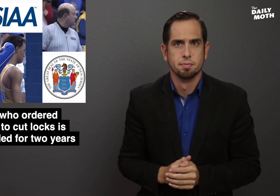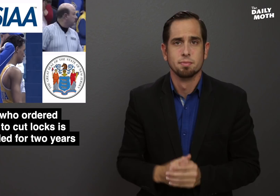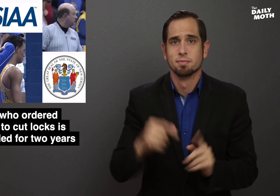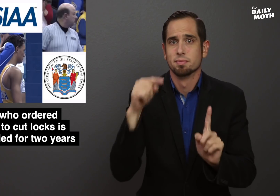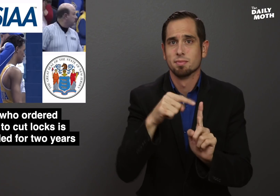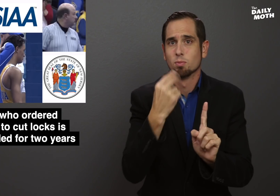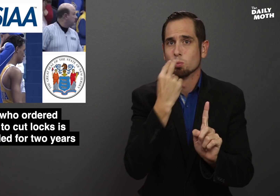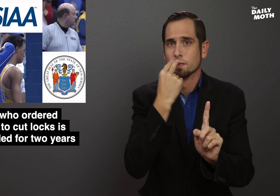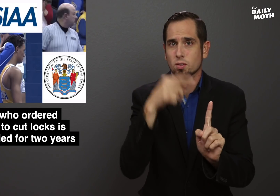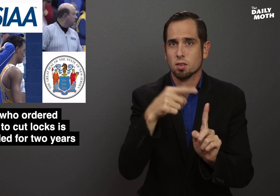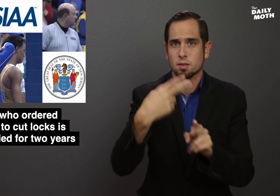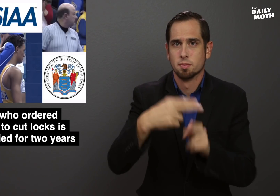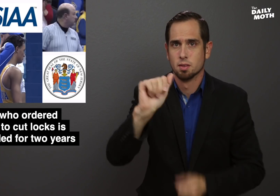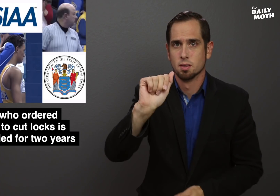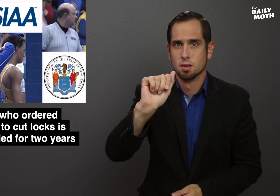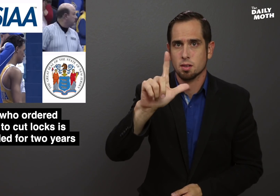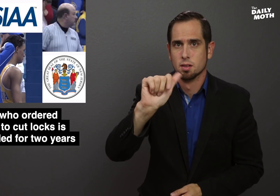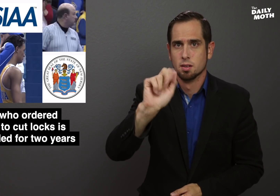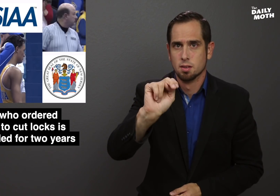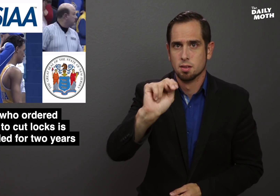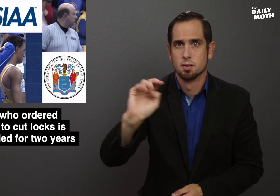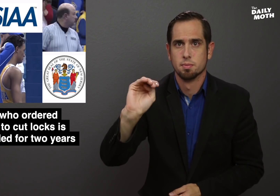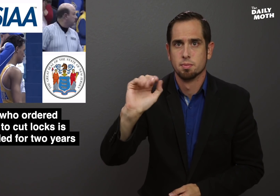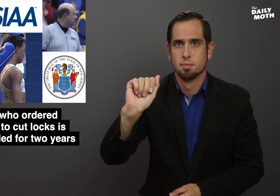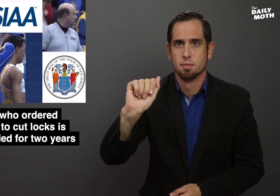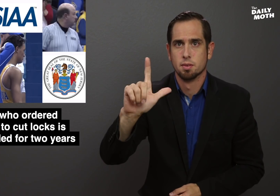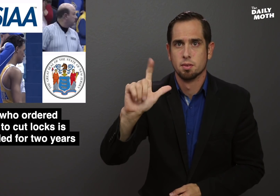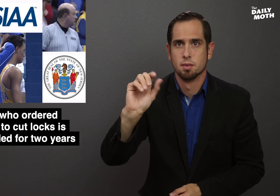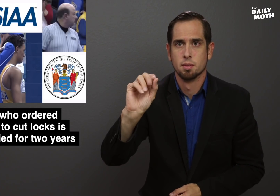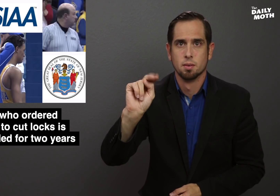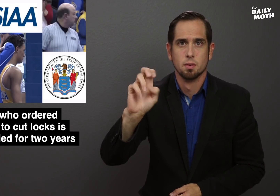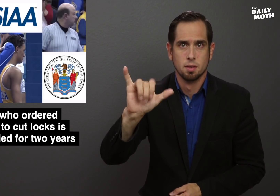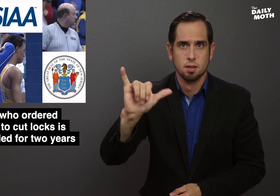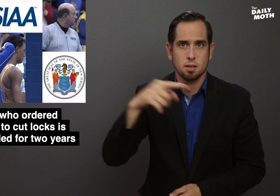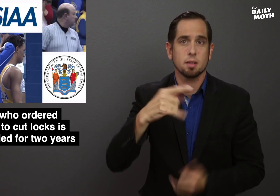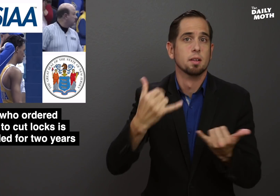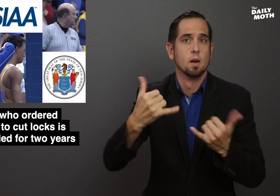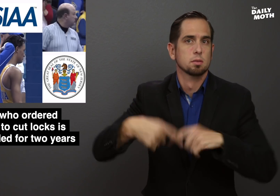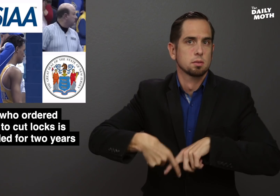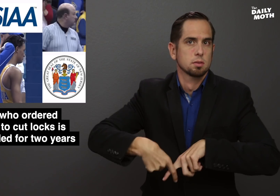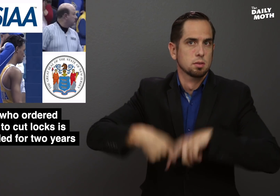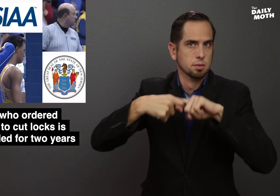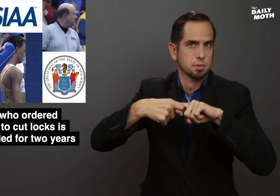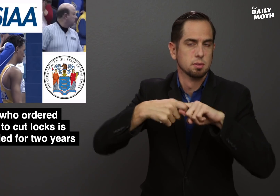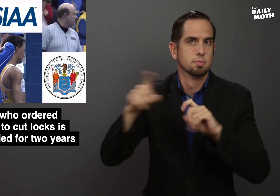That referee, Alan Maloney, is now suspended